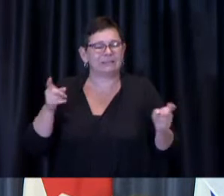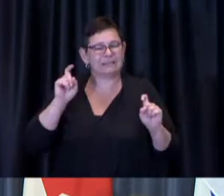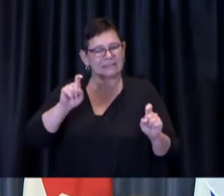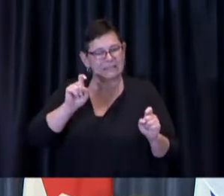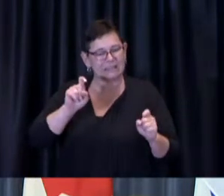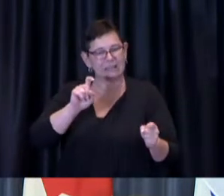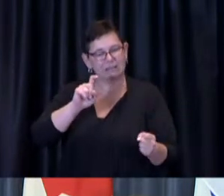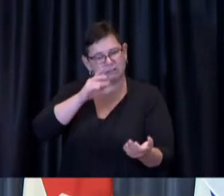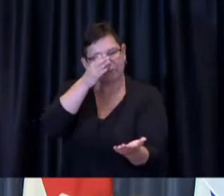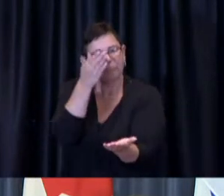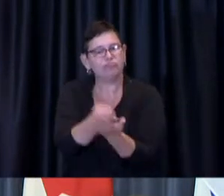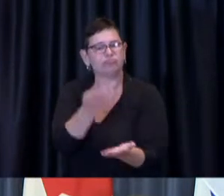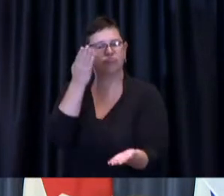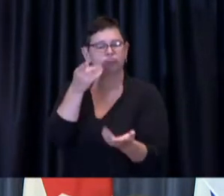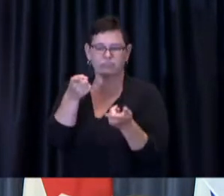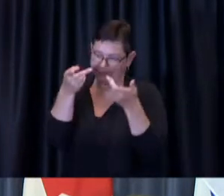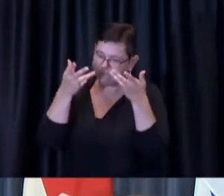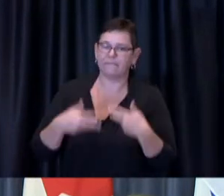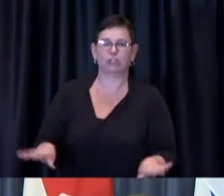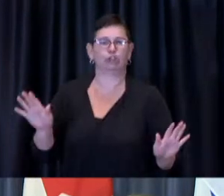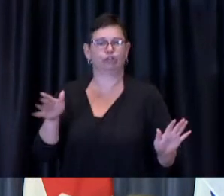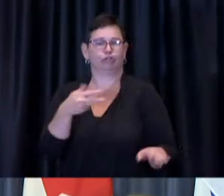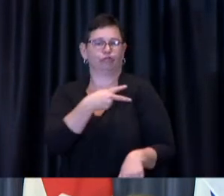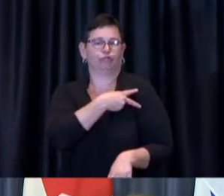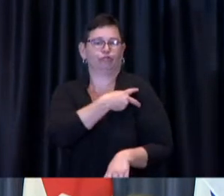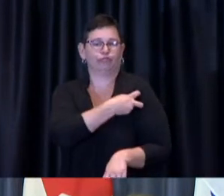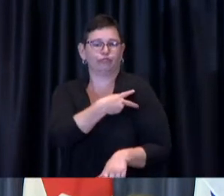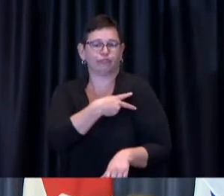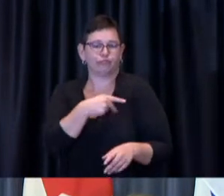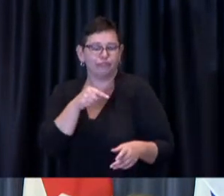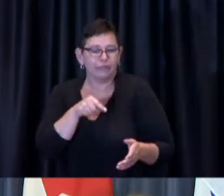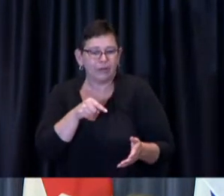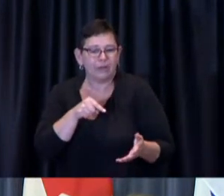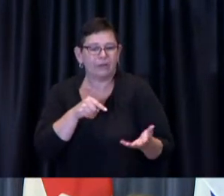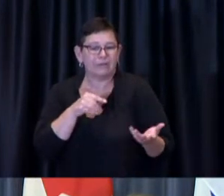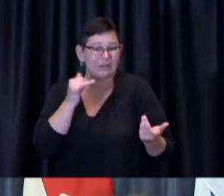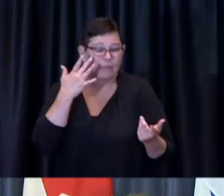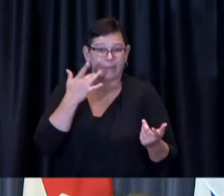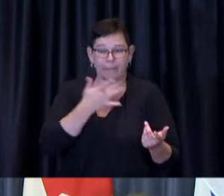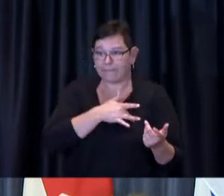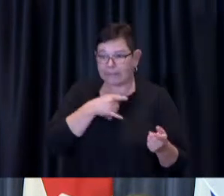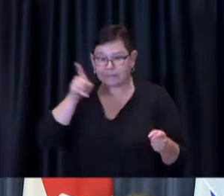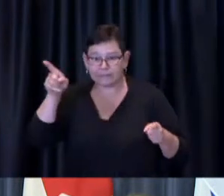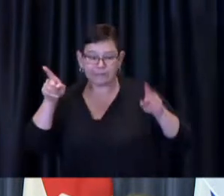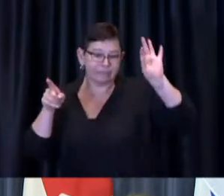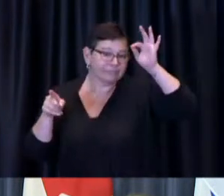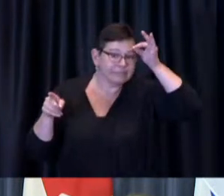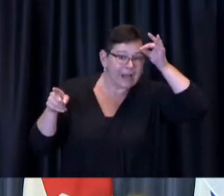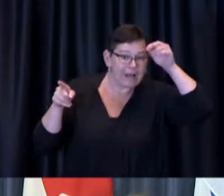status which is why I imagine the feds in the province or provinces I should say are working